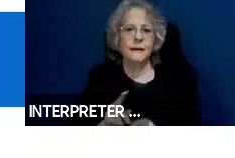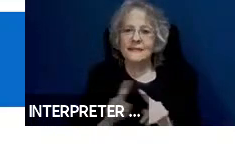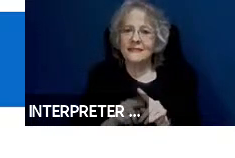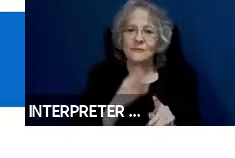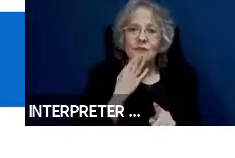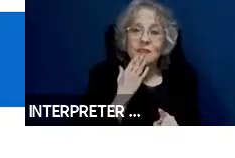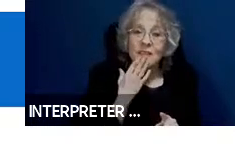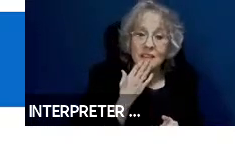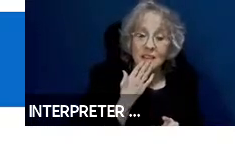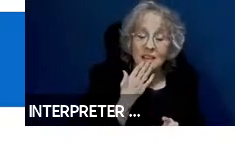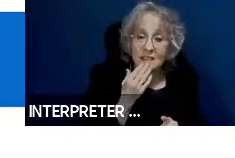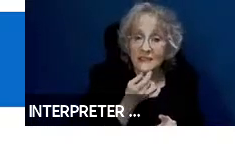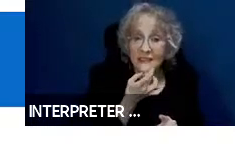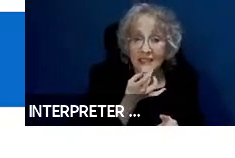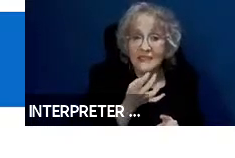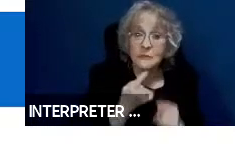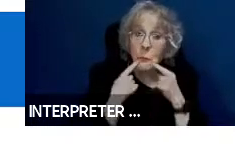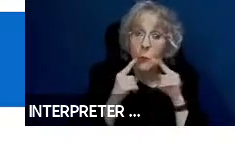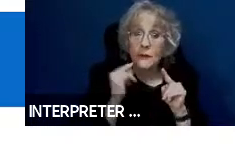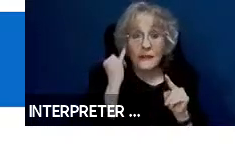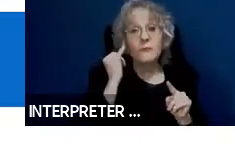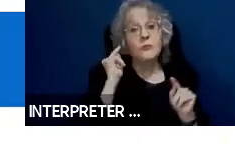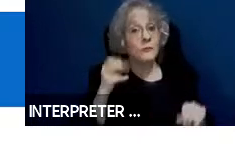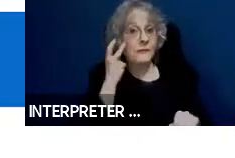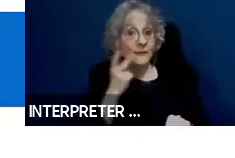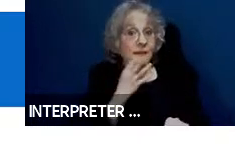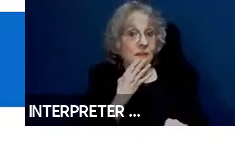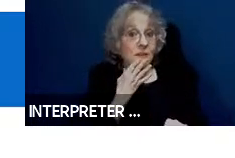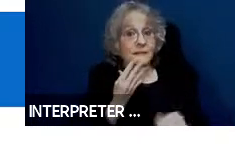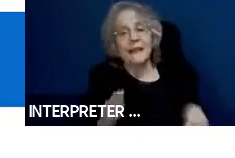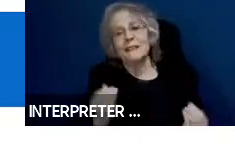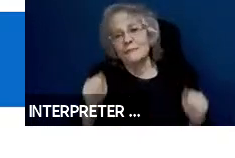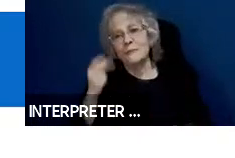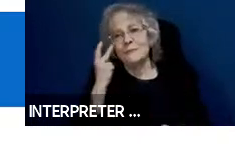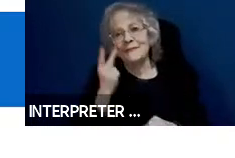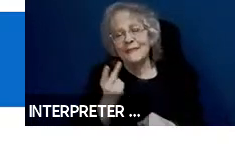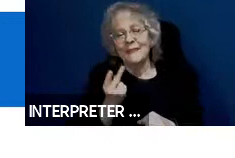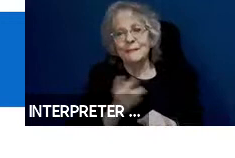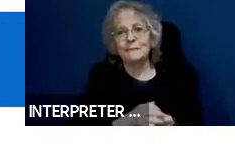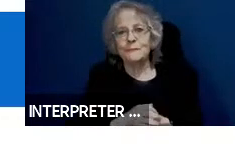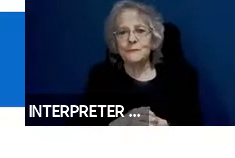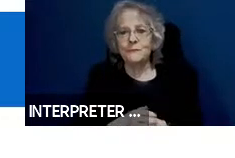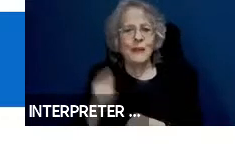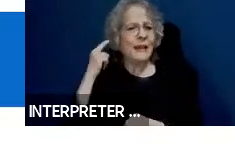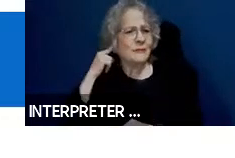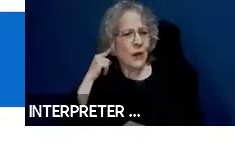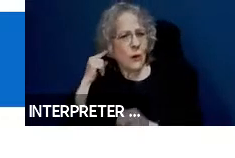see color and you can see. Towns may work if there is nothing around and no other vehicle. But if you